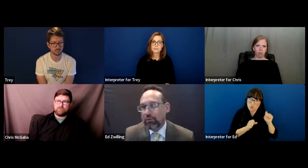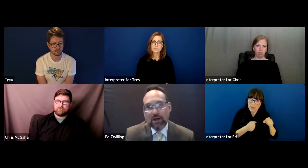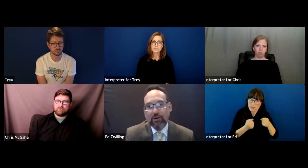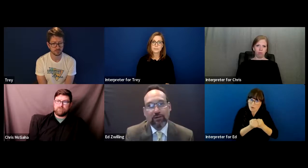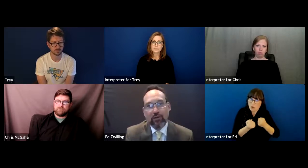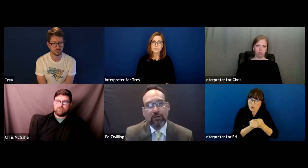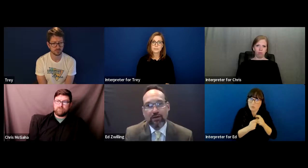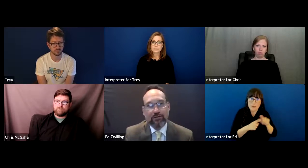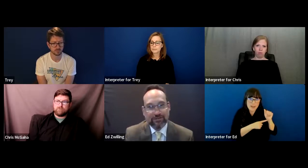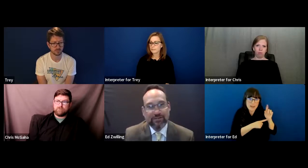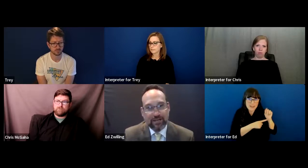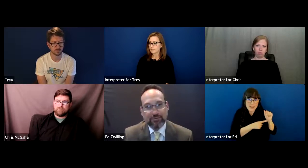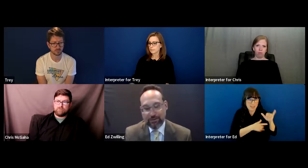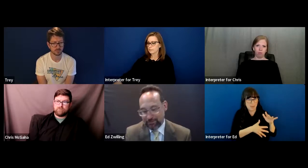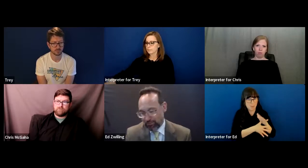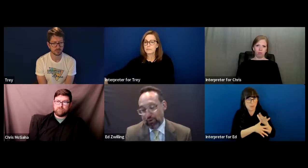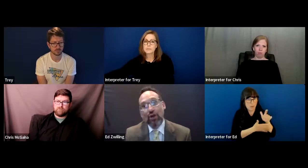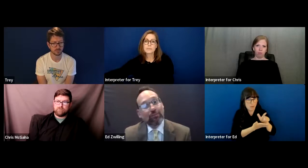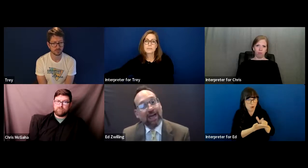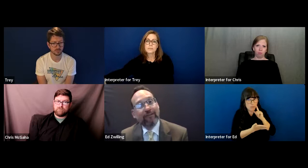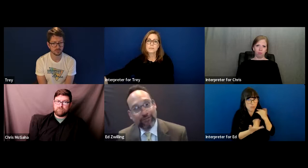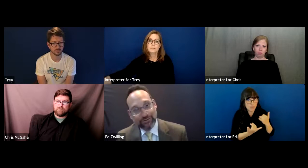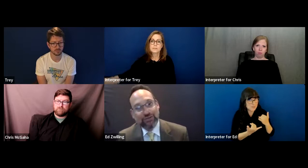the primary law that Governors governs this case because it's brought on behalf of the